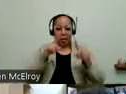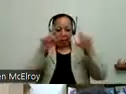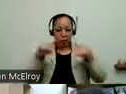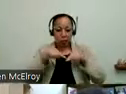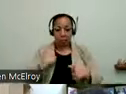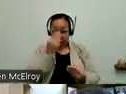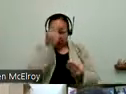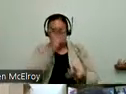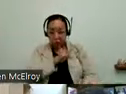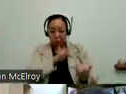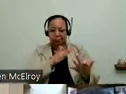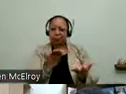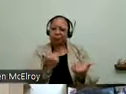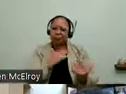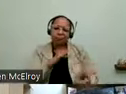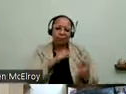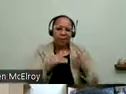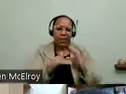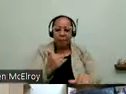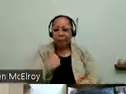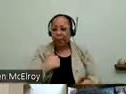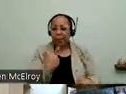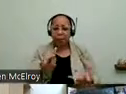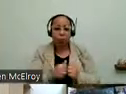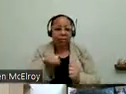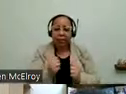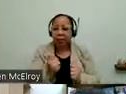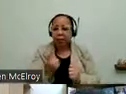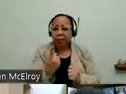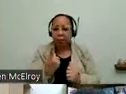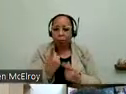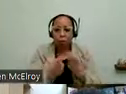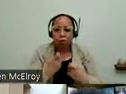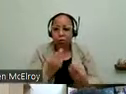me, email me with any questions or information you need. And I will make